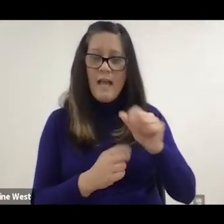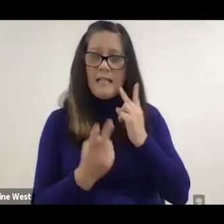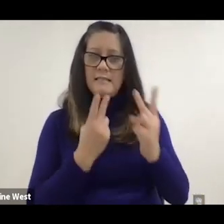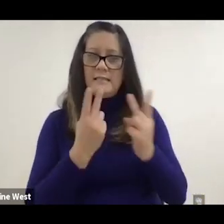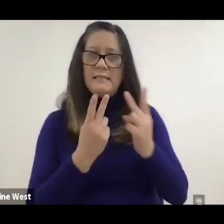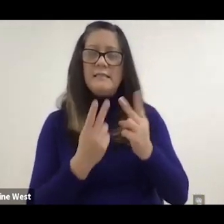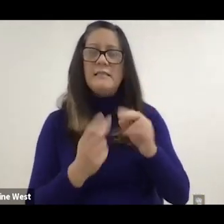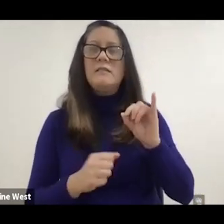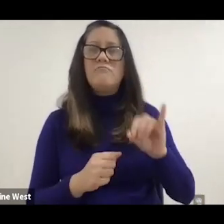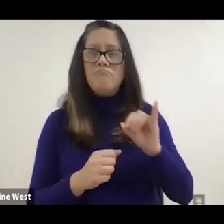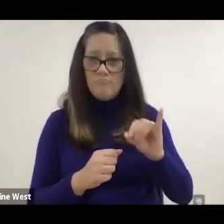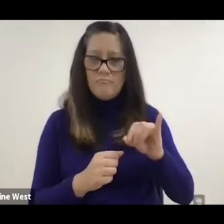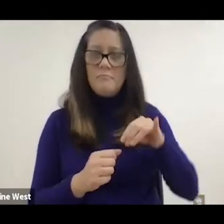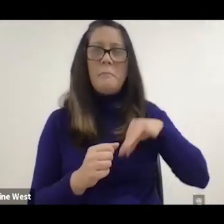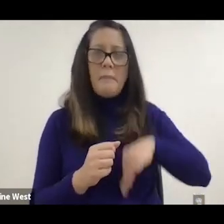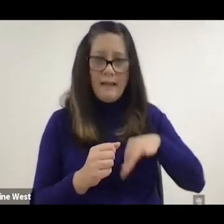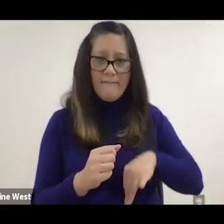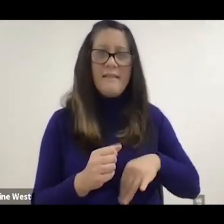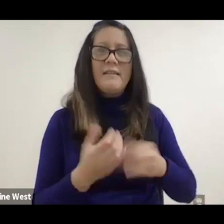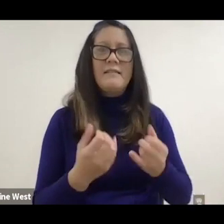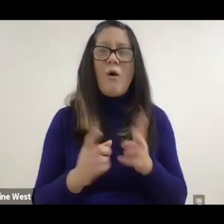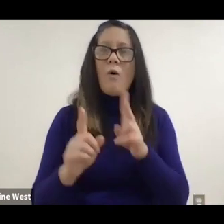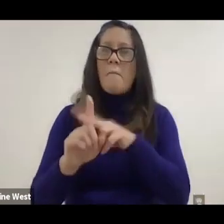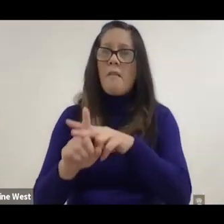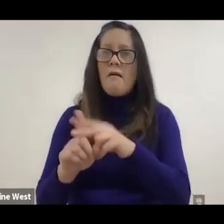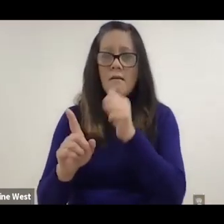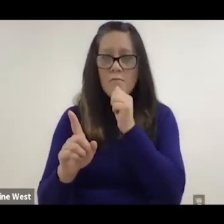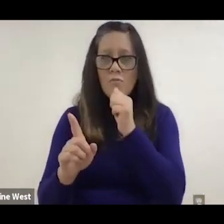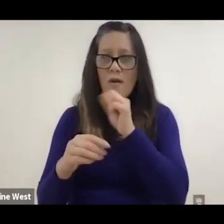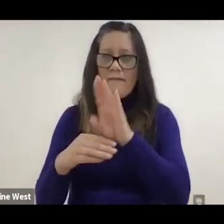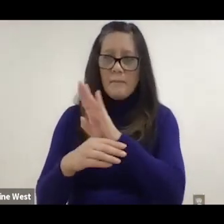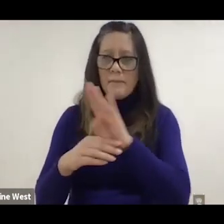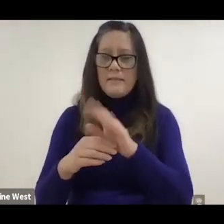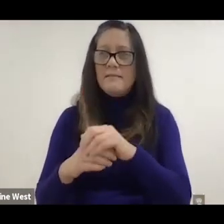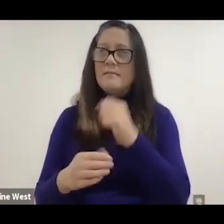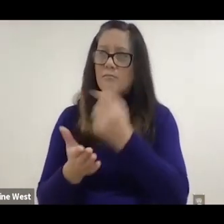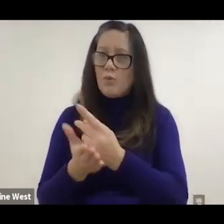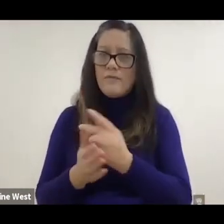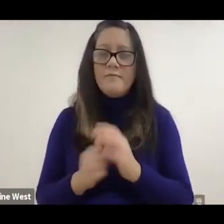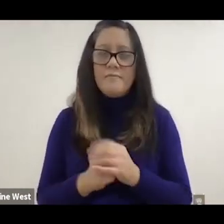translate into the private sector and get this type of technology approved because I don't think it